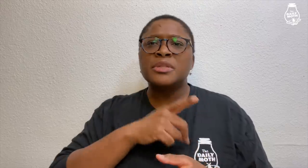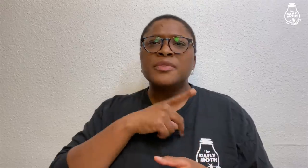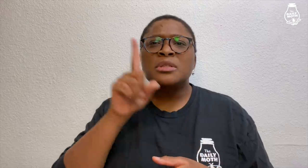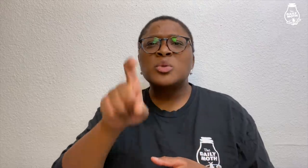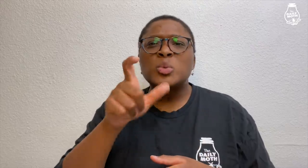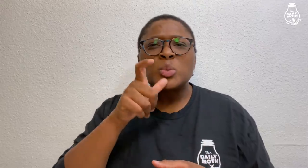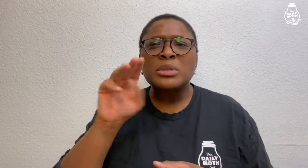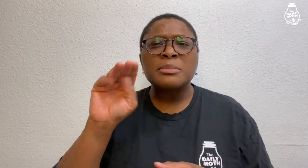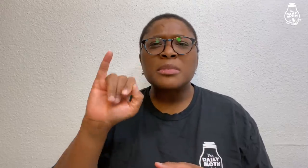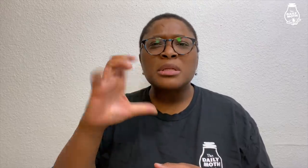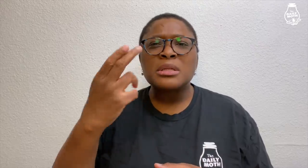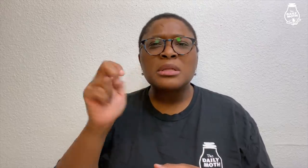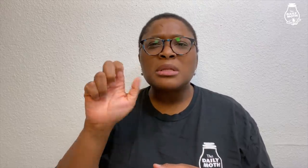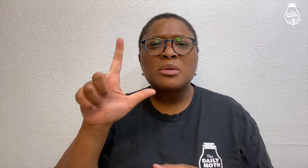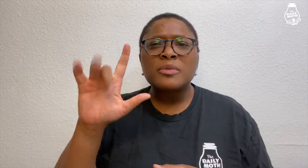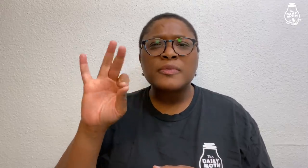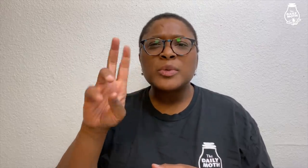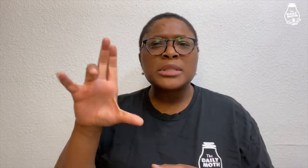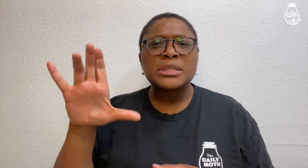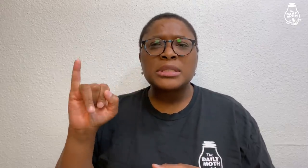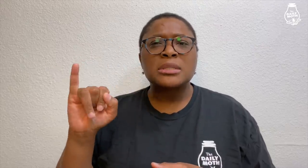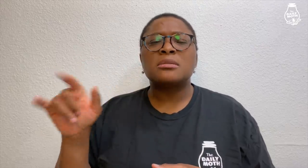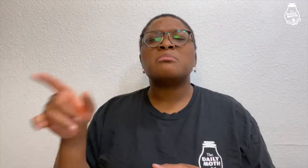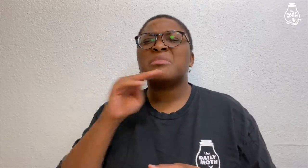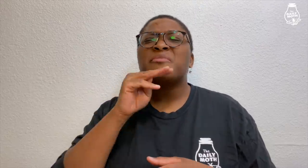The detective asked "Who's Michael Fucci?"